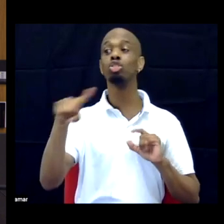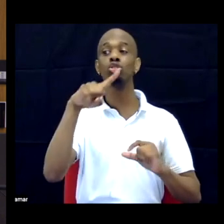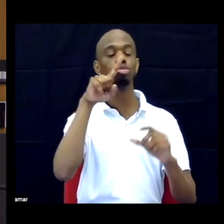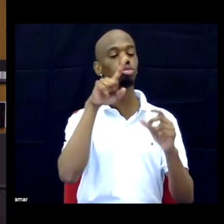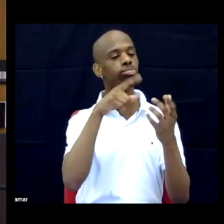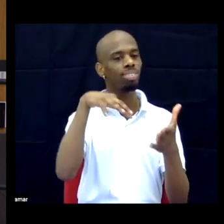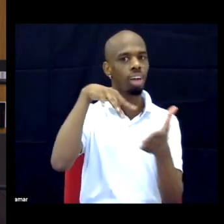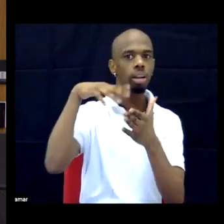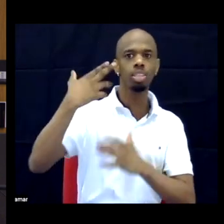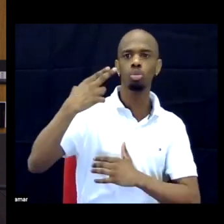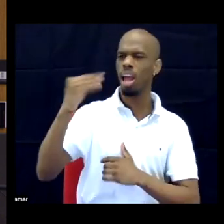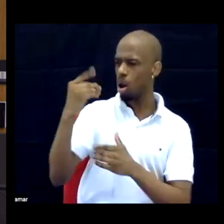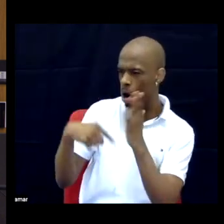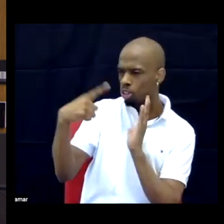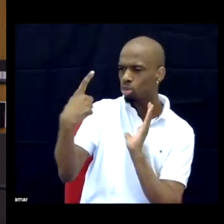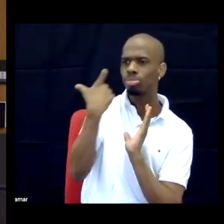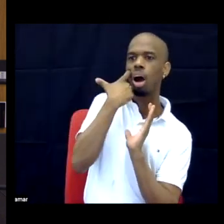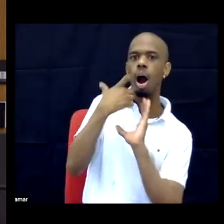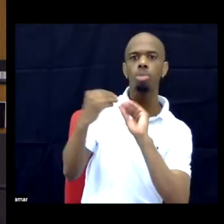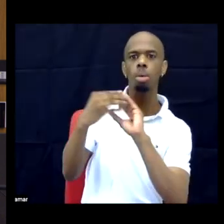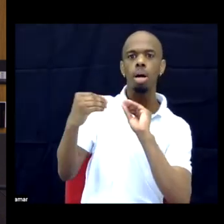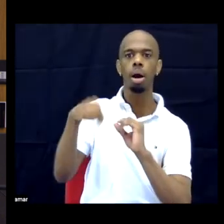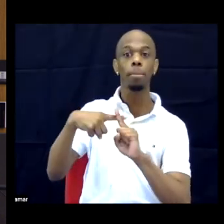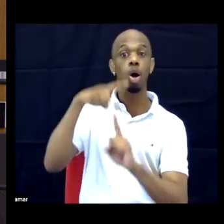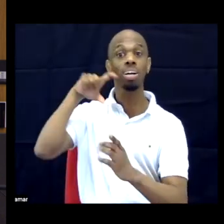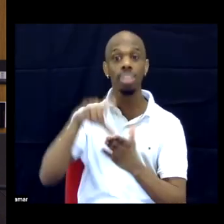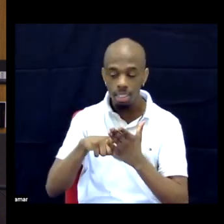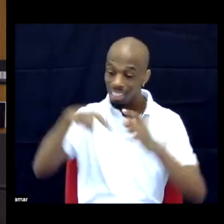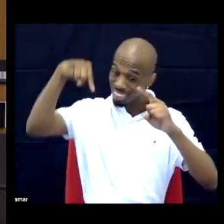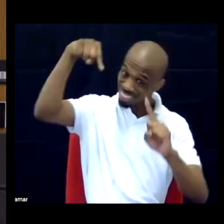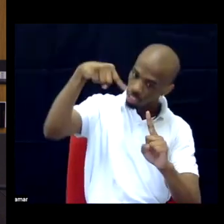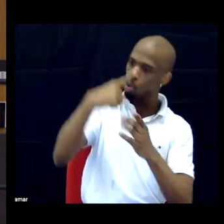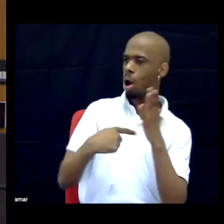And what you just articulated about recognizing this is what I can do and that's what I'm